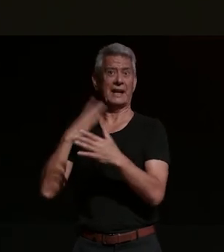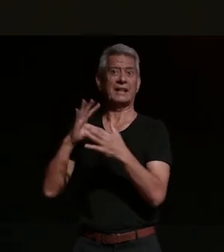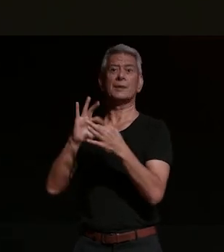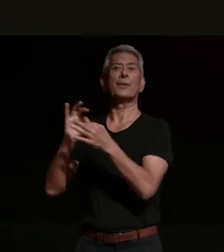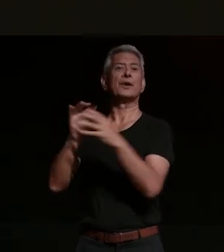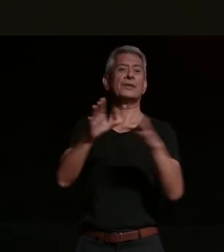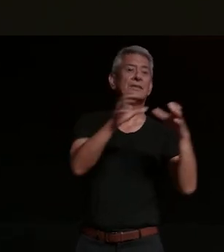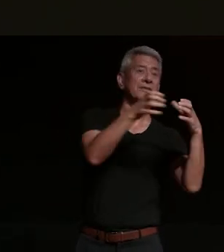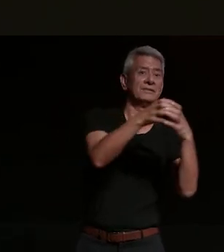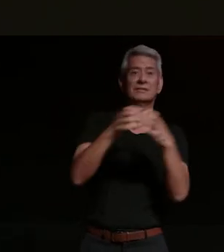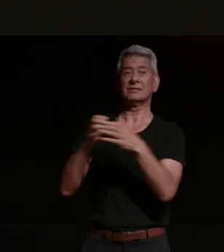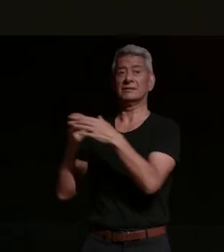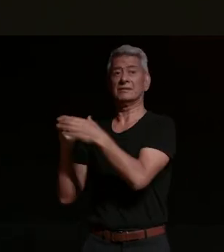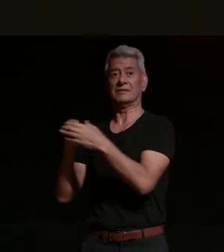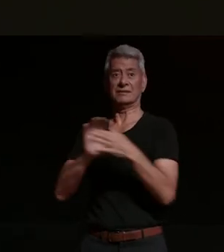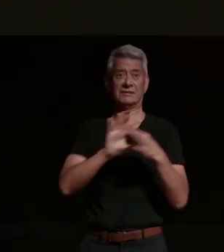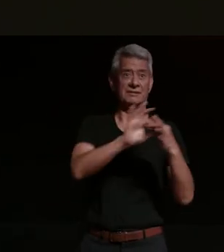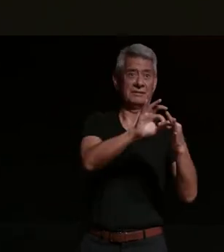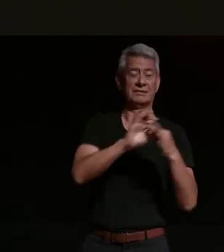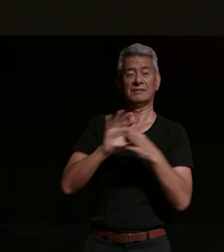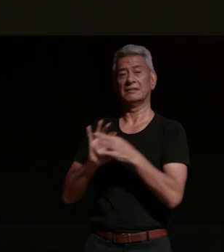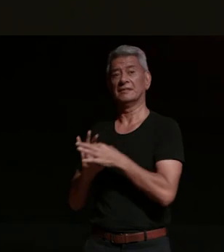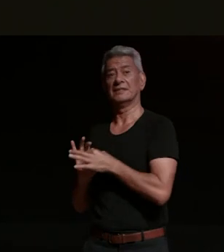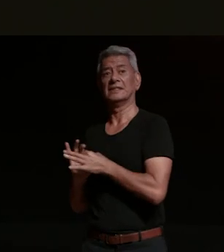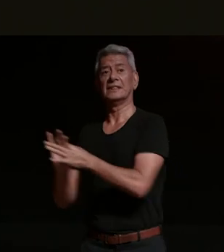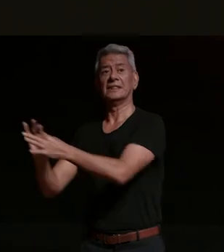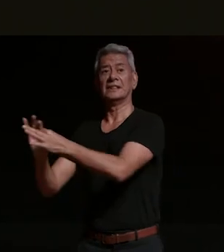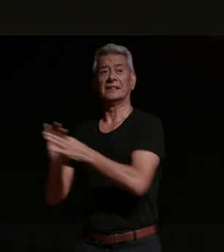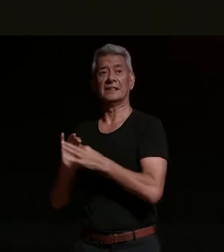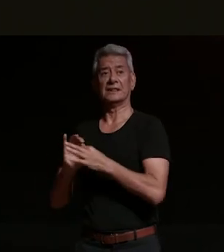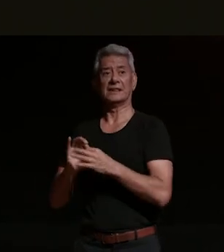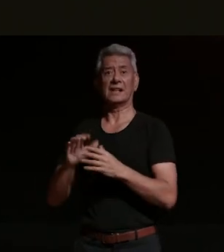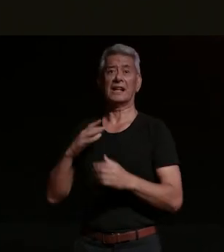torres strait islander and the surrounding islands and regions and thank you for being here